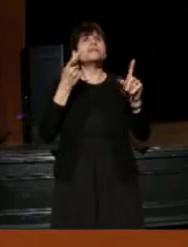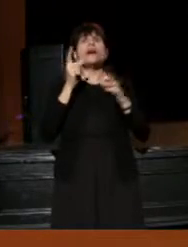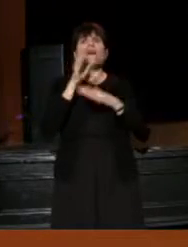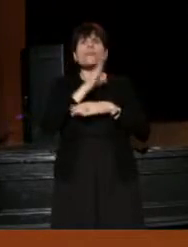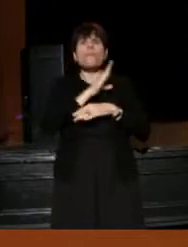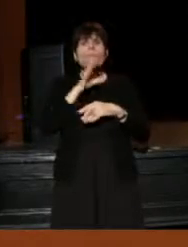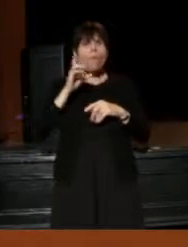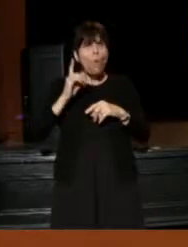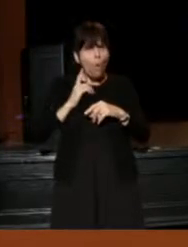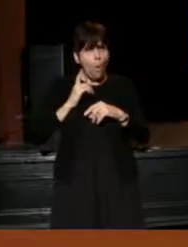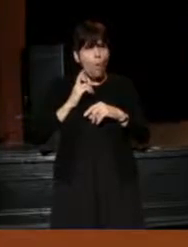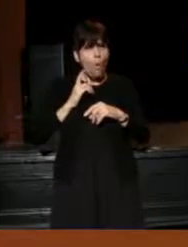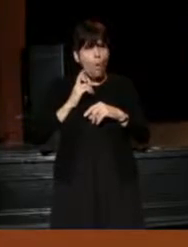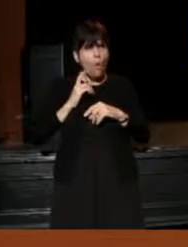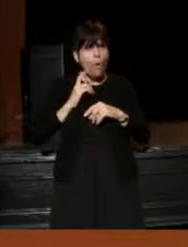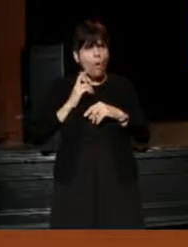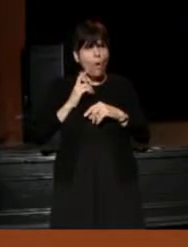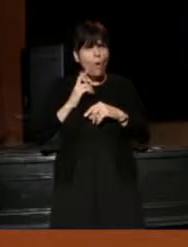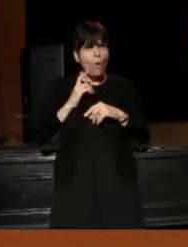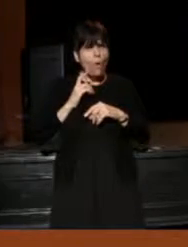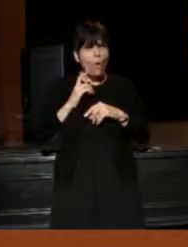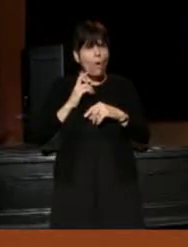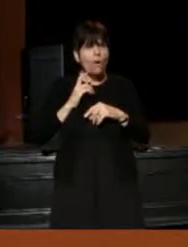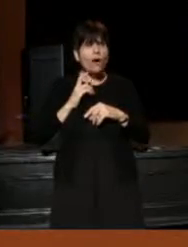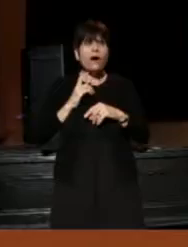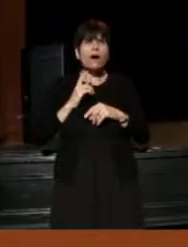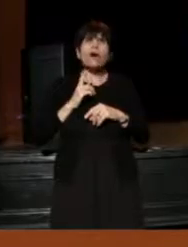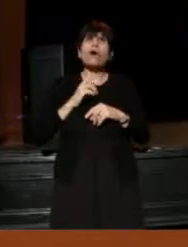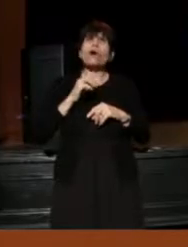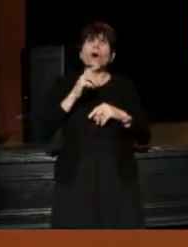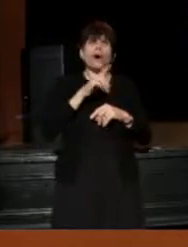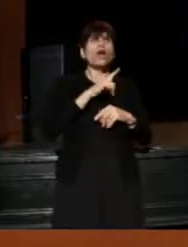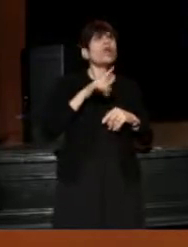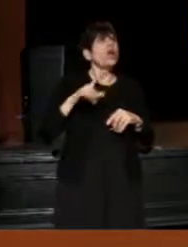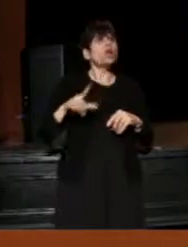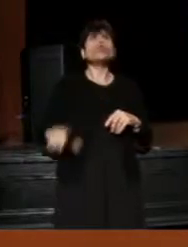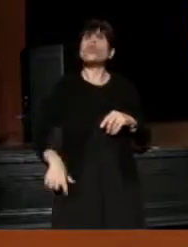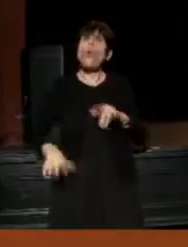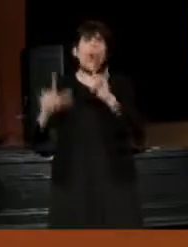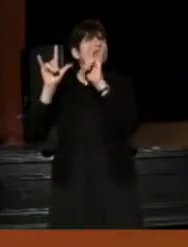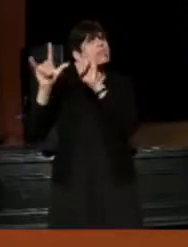who Lord love them, they are pretty damn good Board, and I know the other kind -